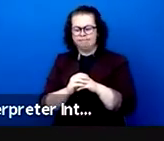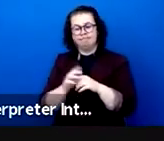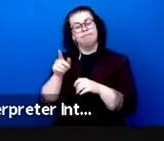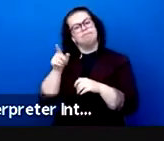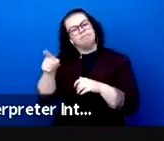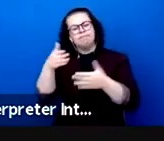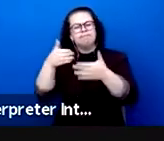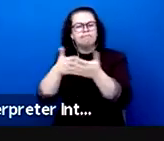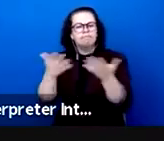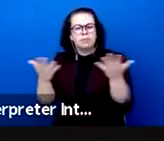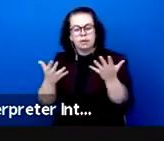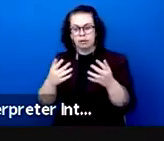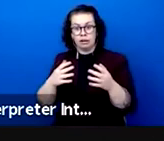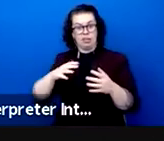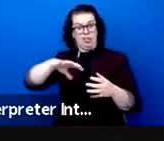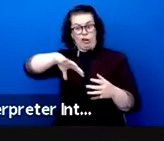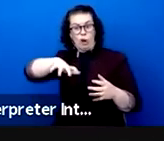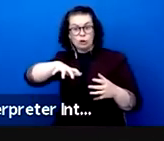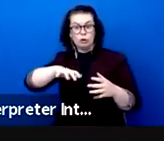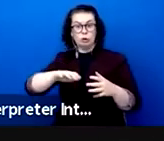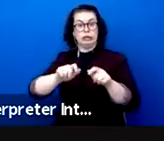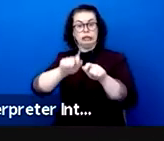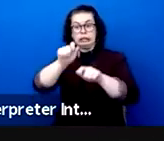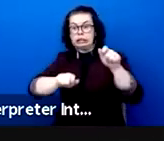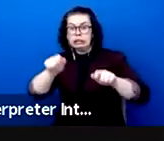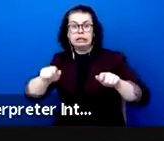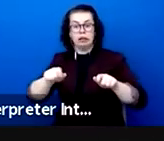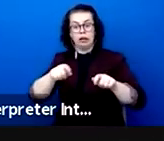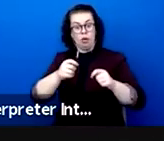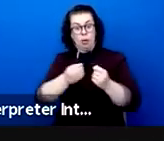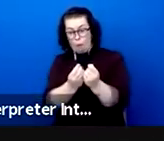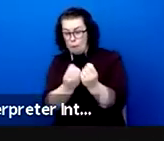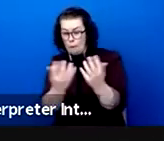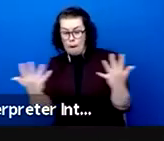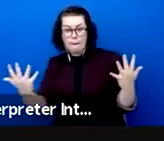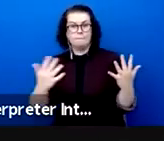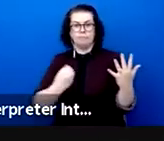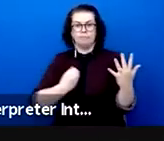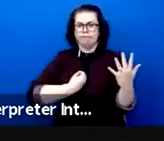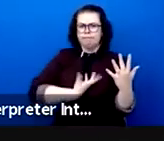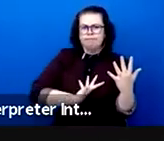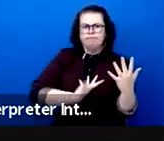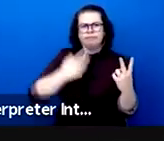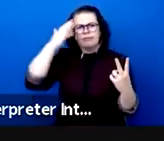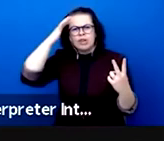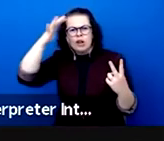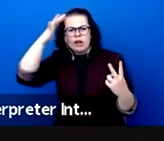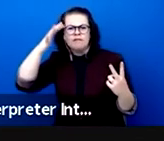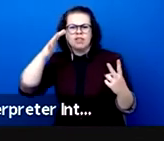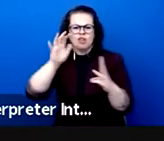their differences of origin, gender, culture, philosophical thought, to tell a plurality